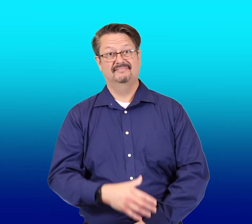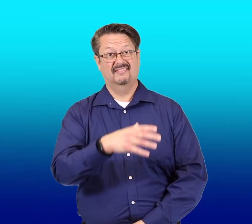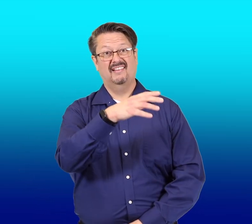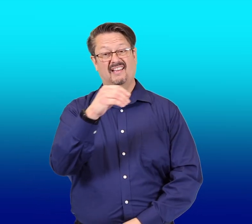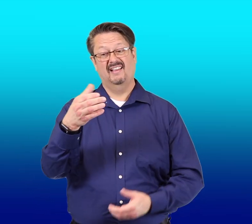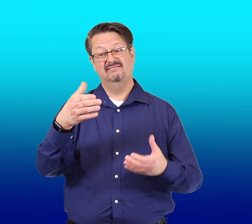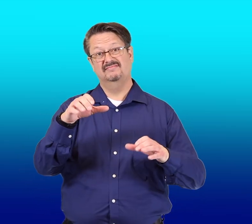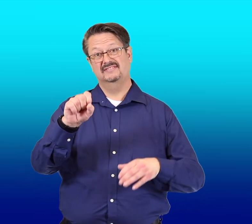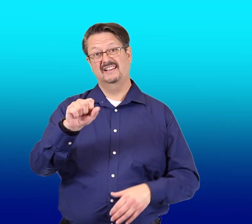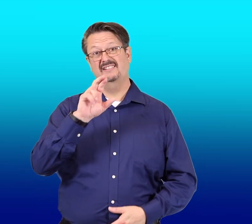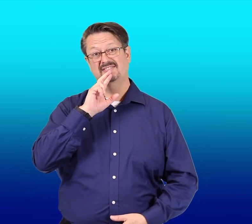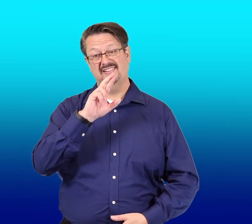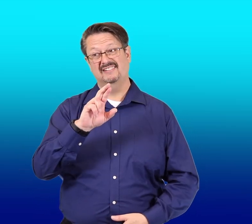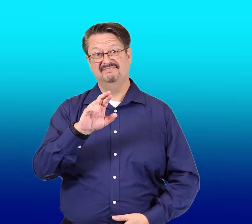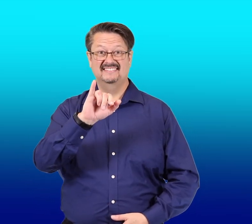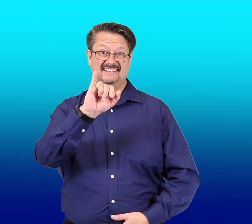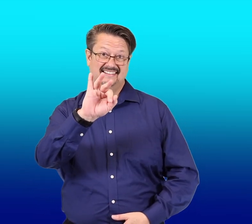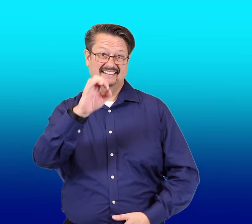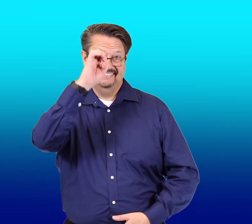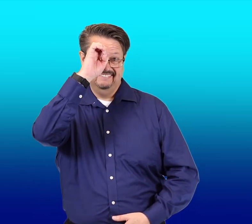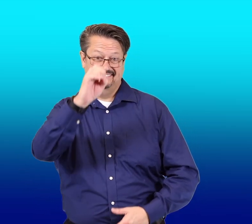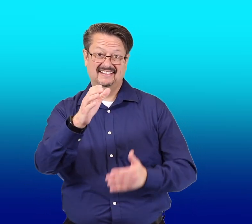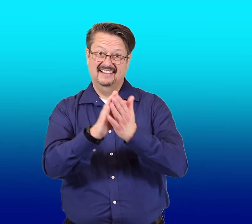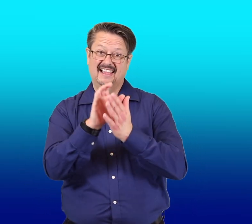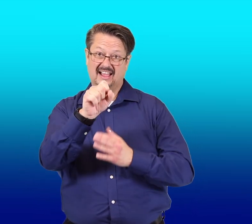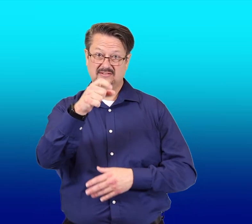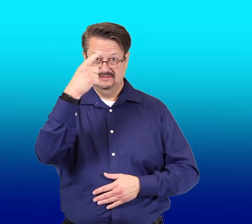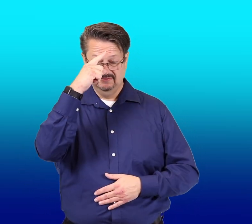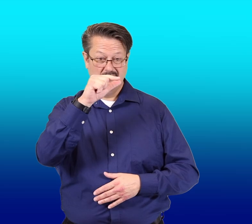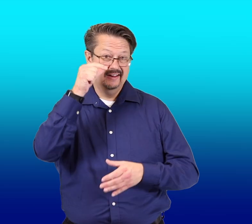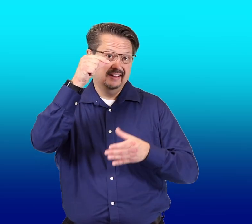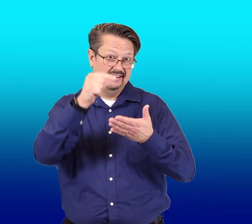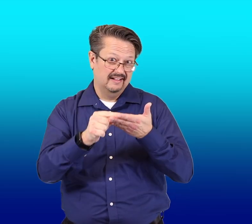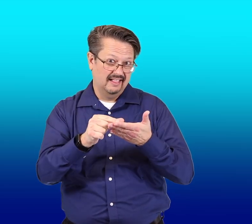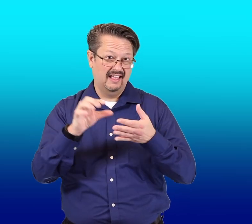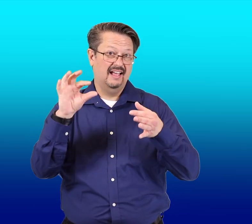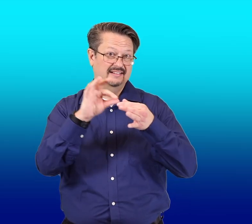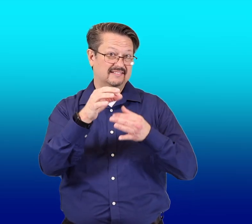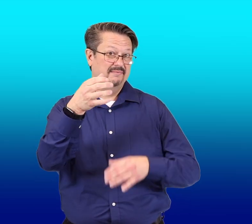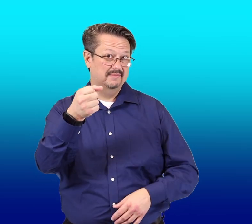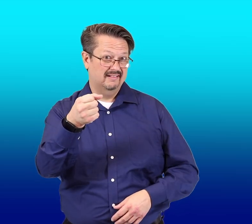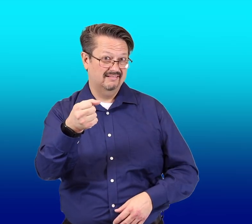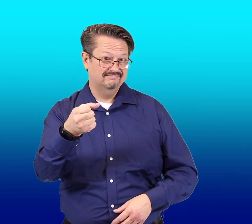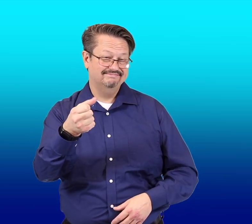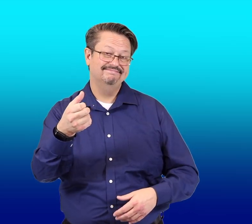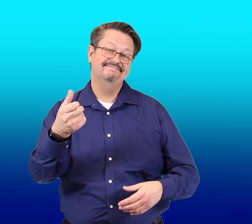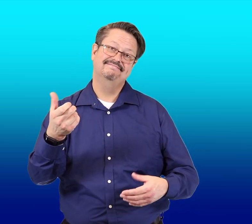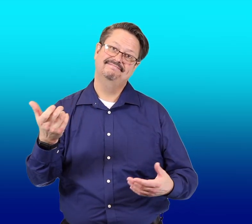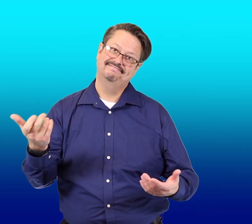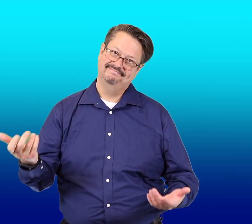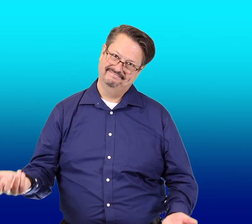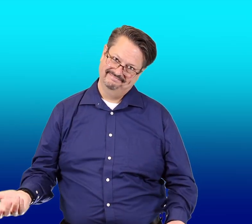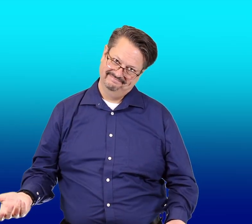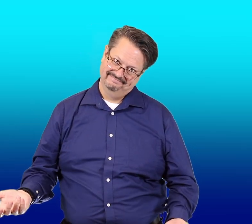And chances are if he asks for a glass of milk,